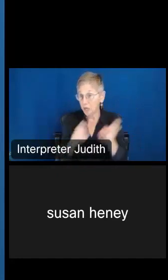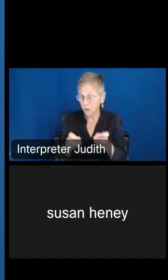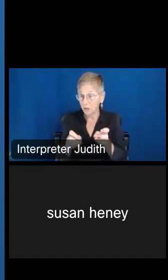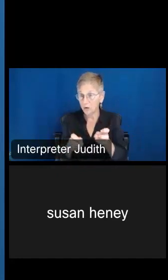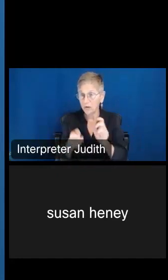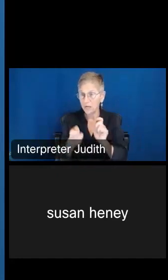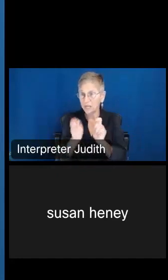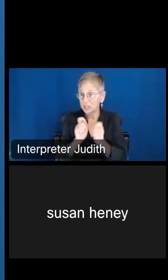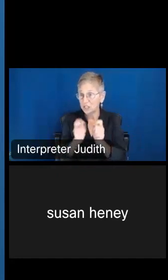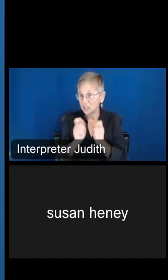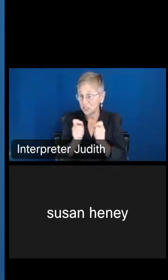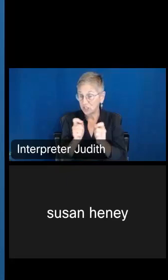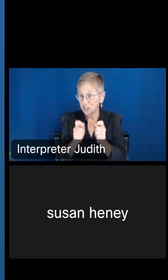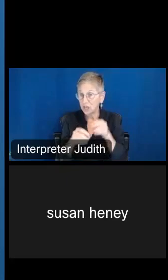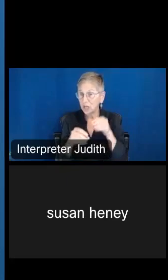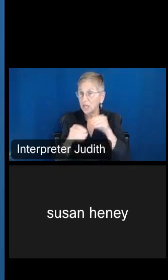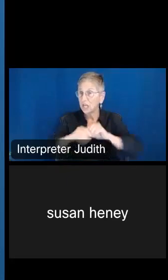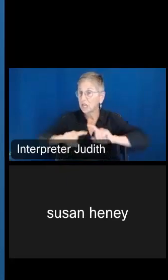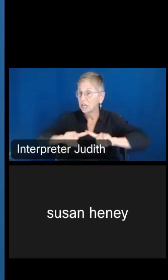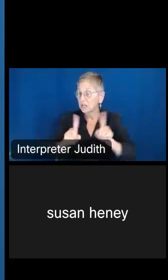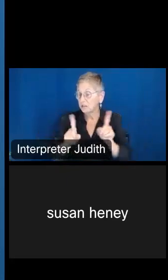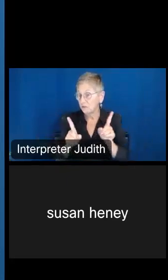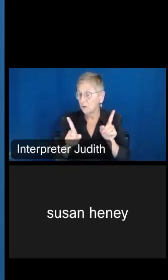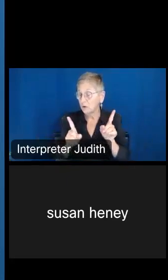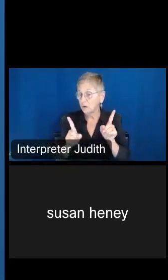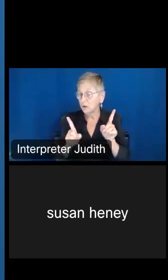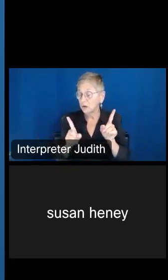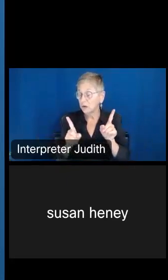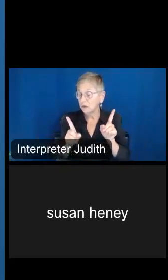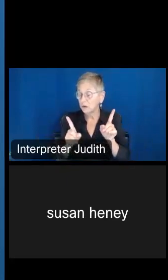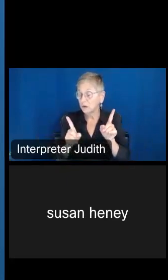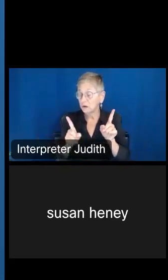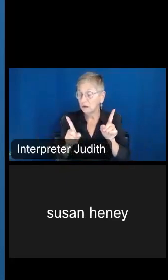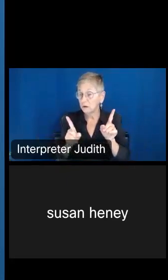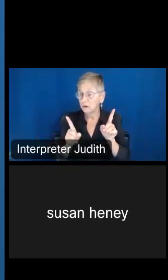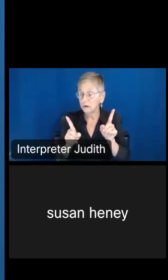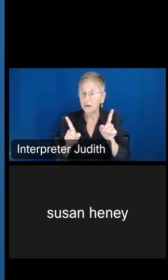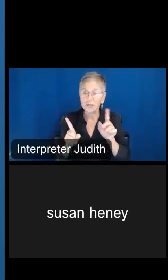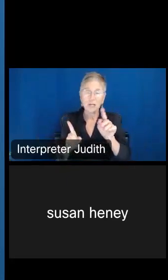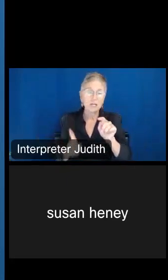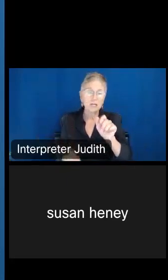once you are in a different -- you know, if you're using Tableau or Power BI or some other